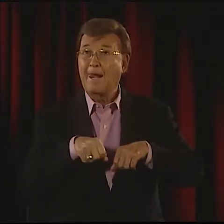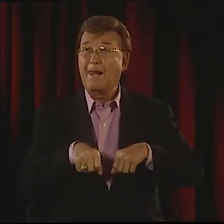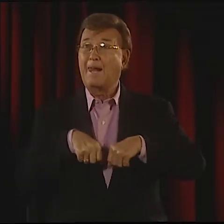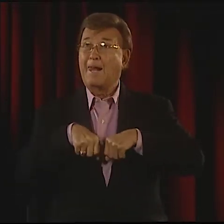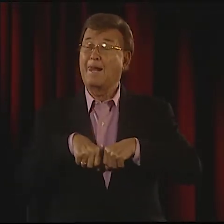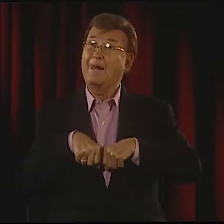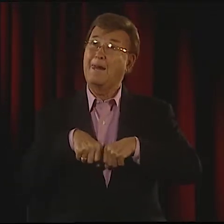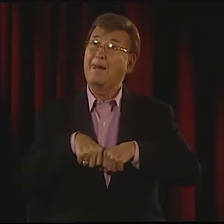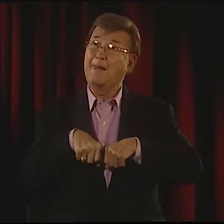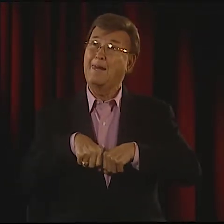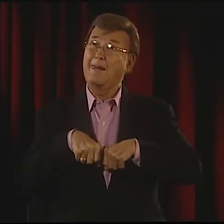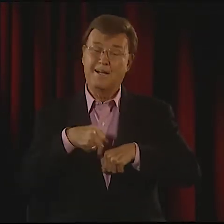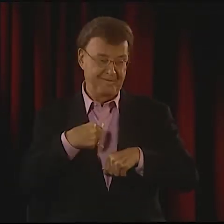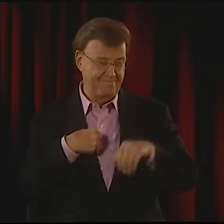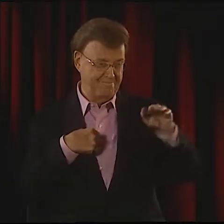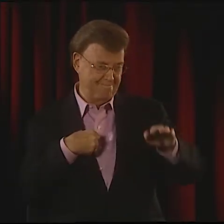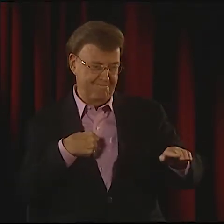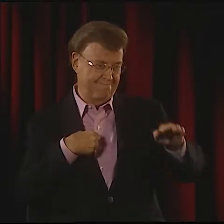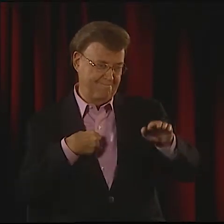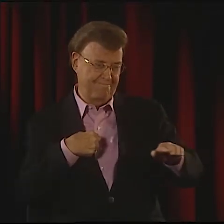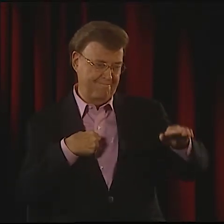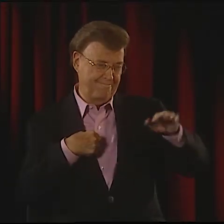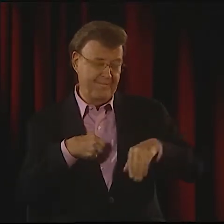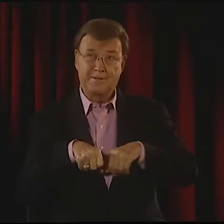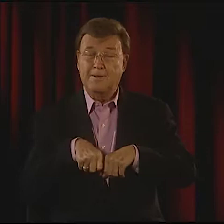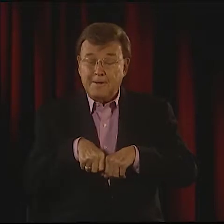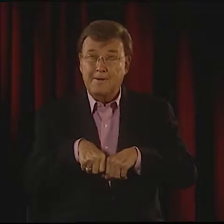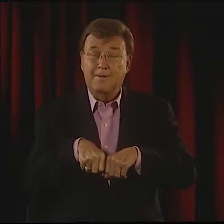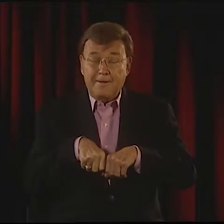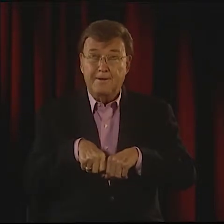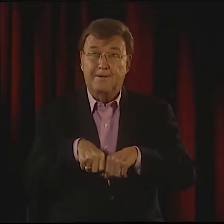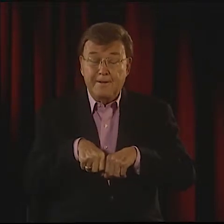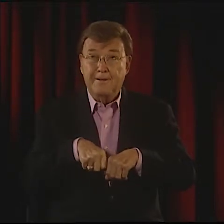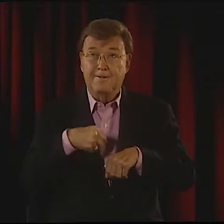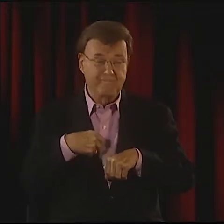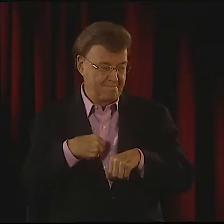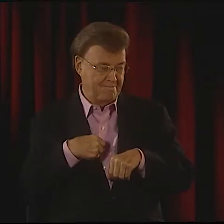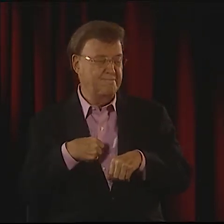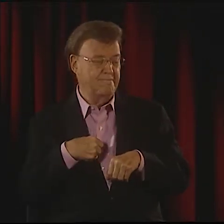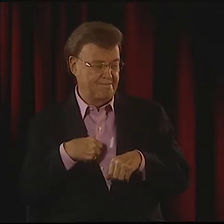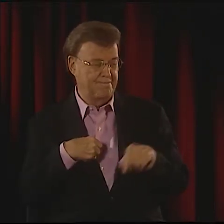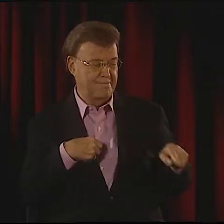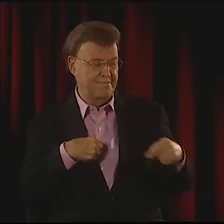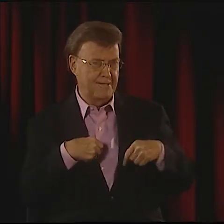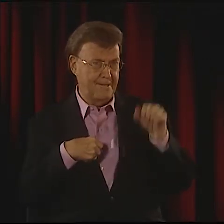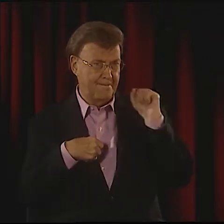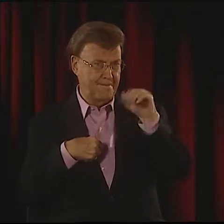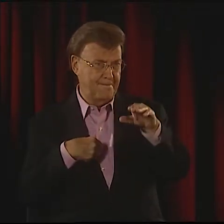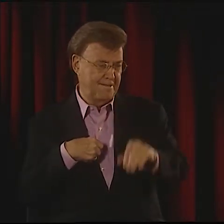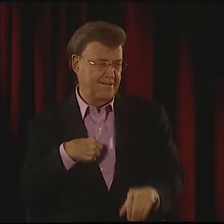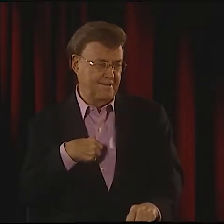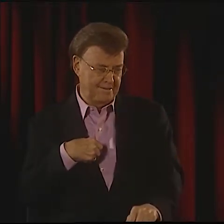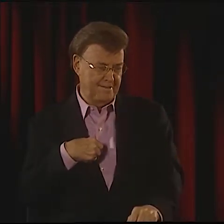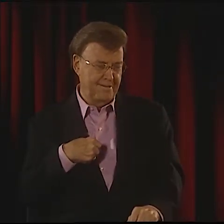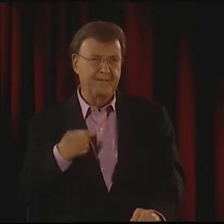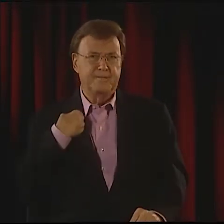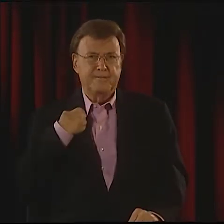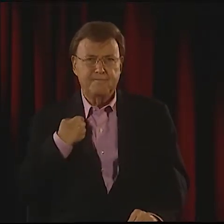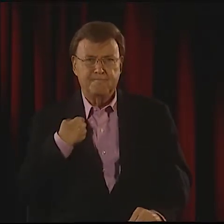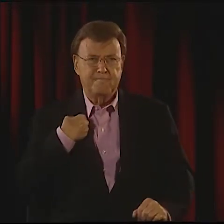GIVES A WHISTLE. "COME ON, BOY," AND HERE IS HIS DOG. THE HUNTER PATS HIM ON THE HEAD. THE DOG REACTS.